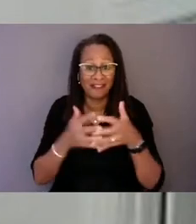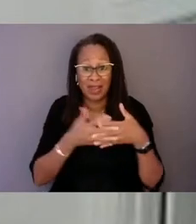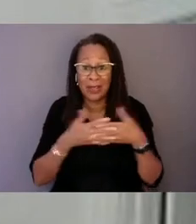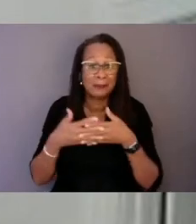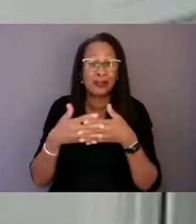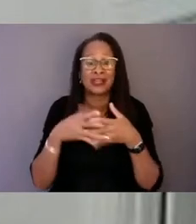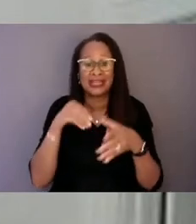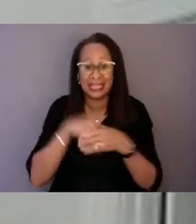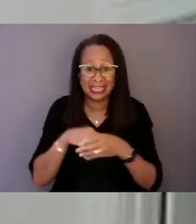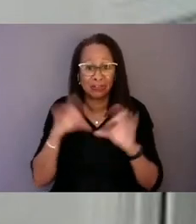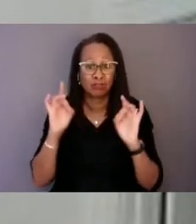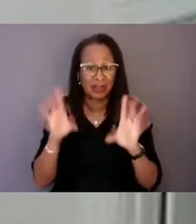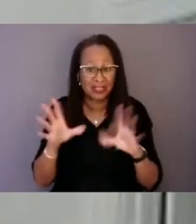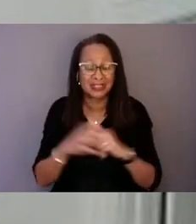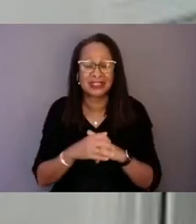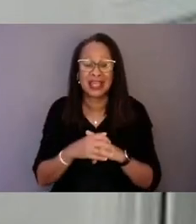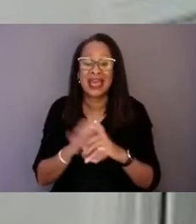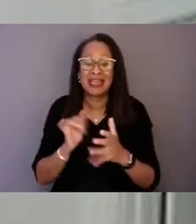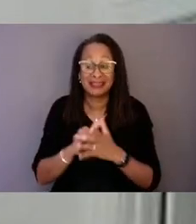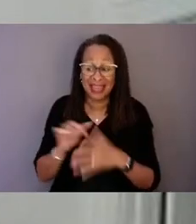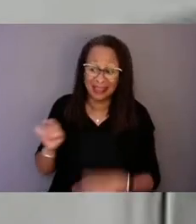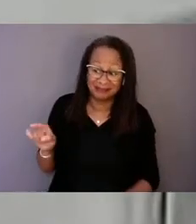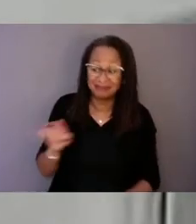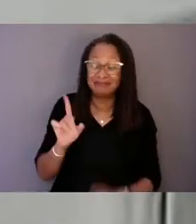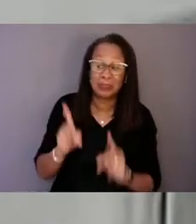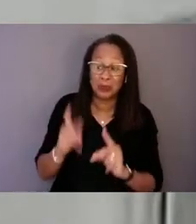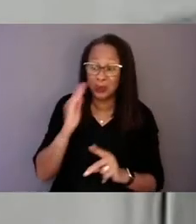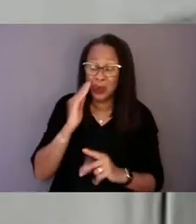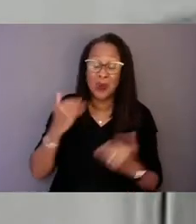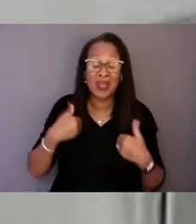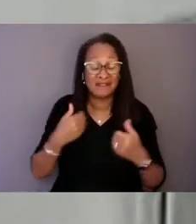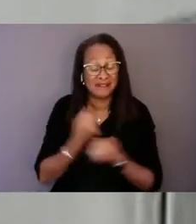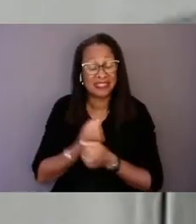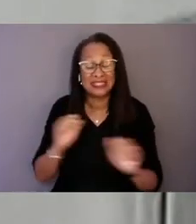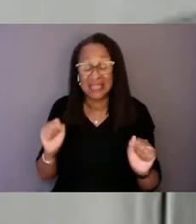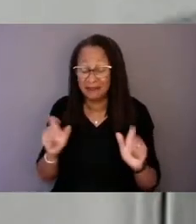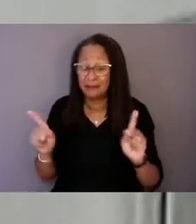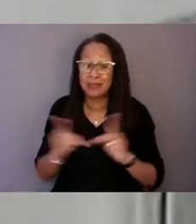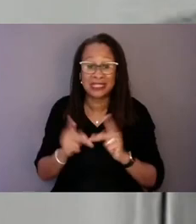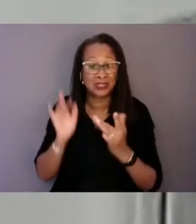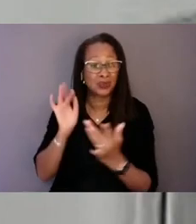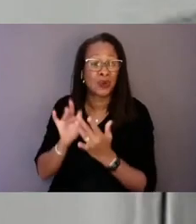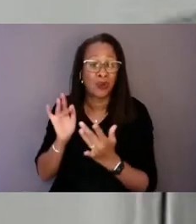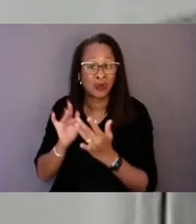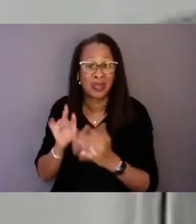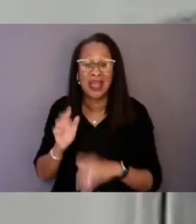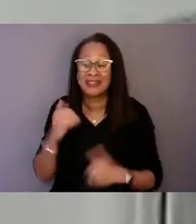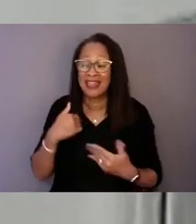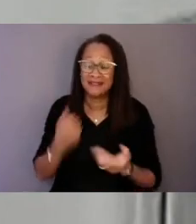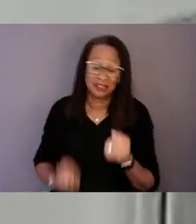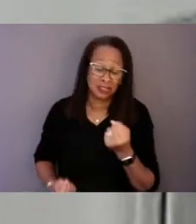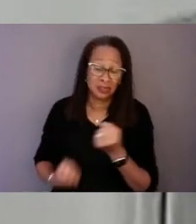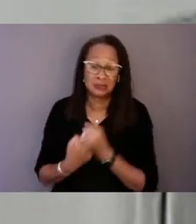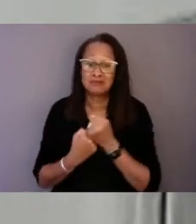that they know they have a safe place to call, they have supportive people to respond,